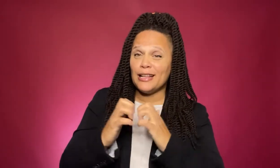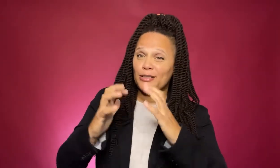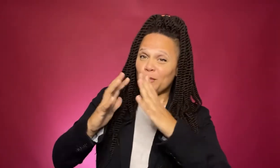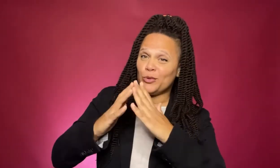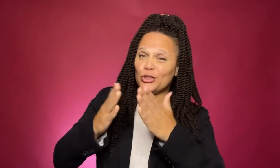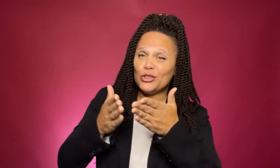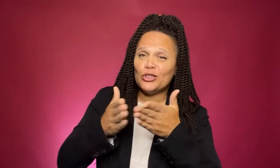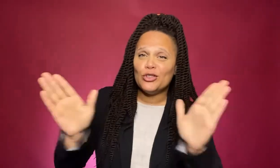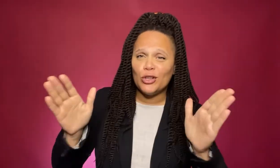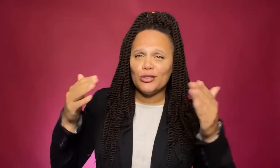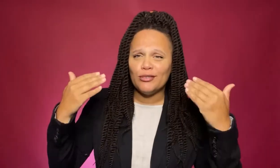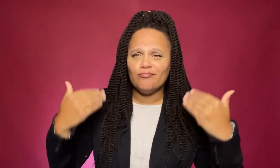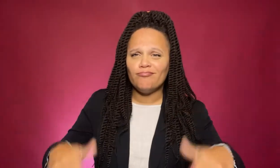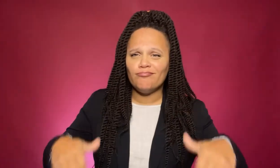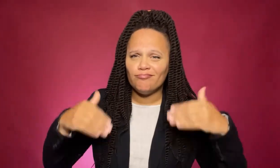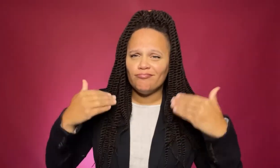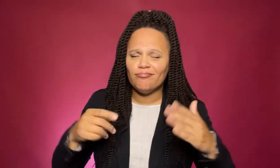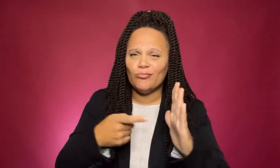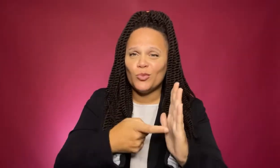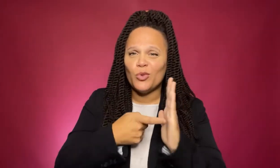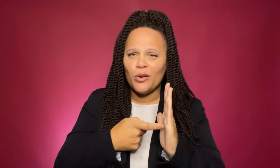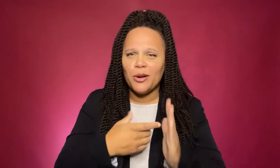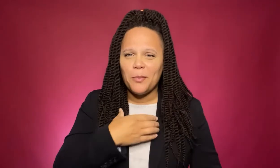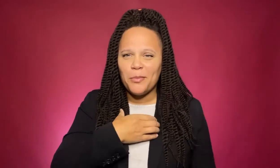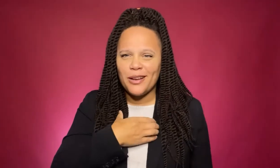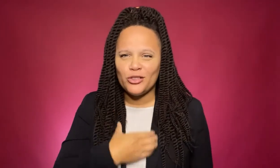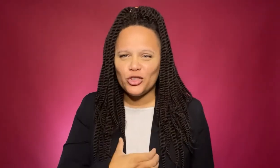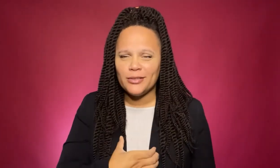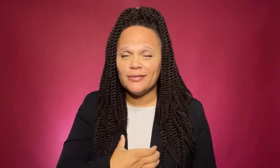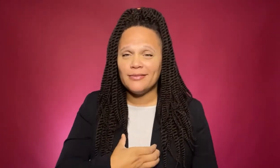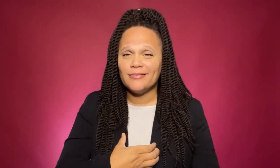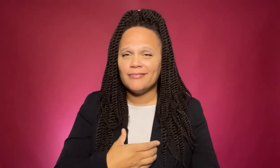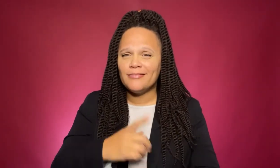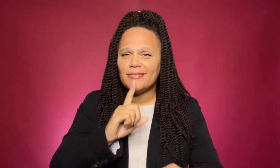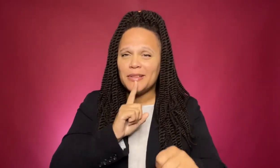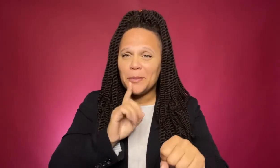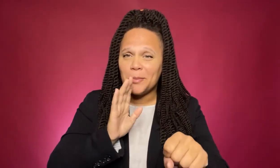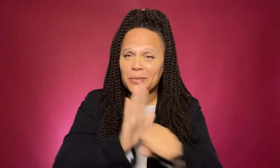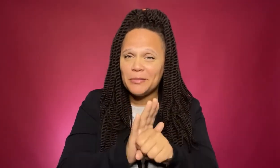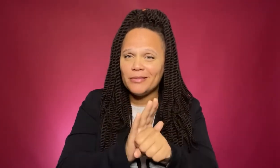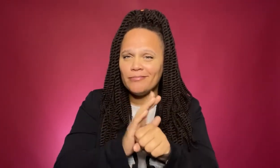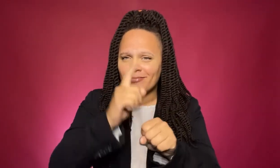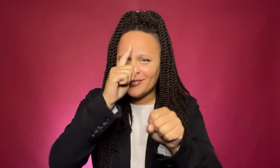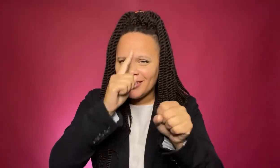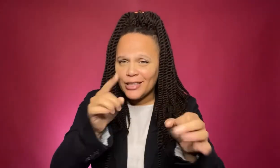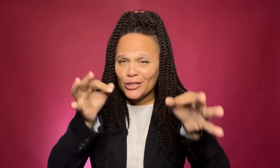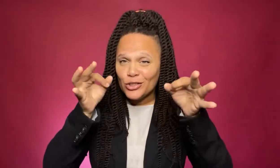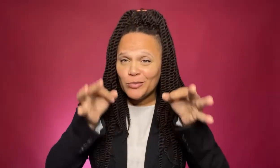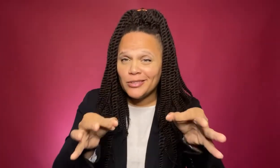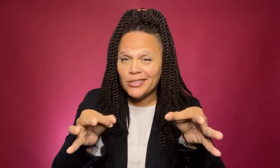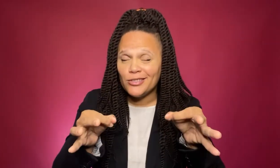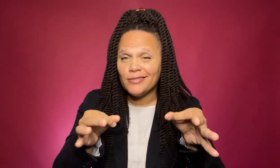Entrepreneurship requires passion, commitment, decision making...